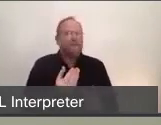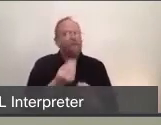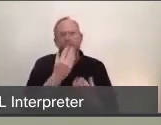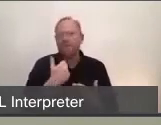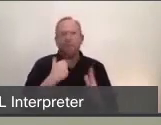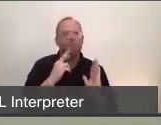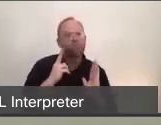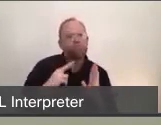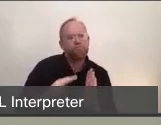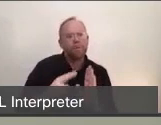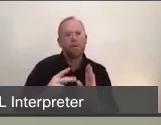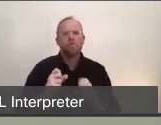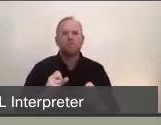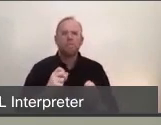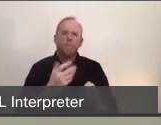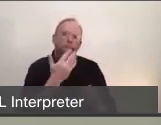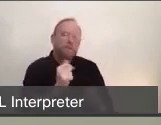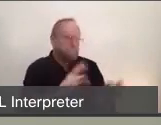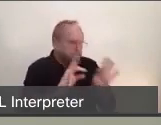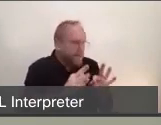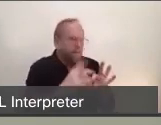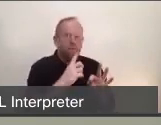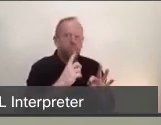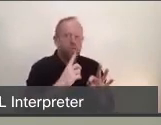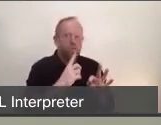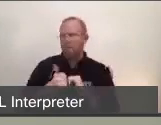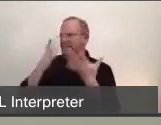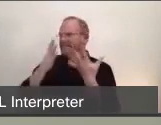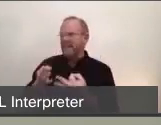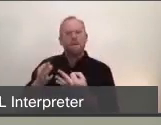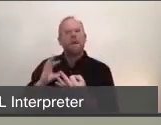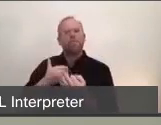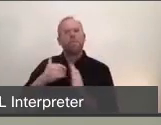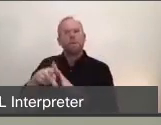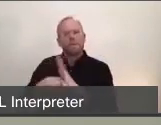and our best policy decisions. There are conditions that we need to ensure